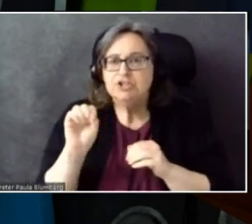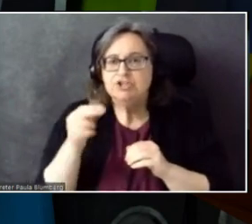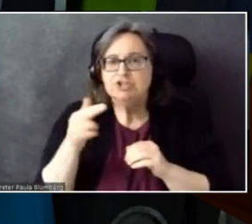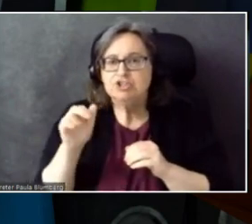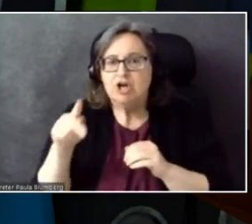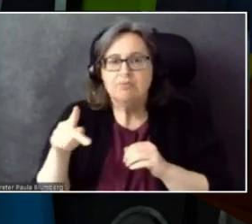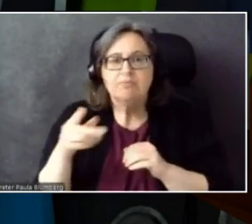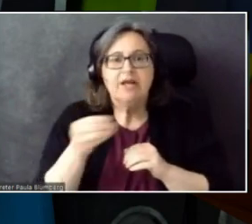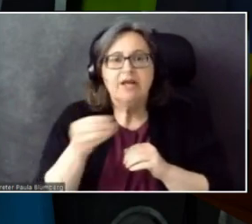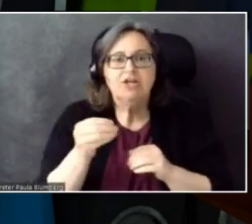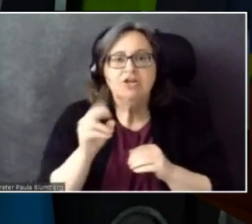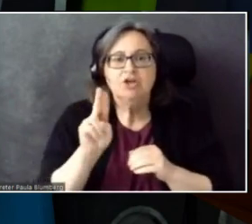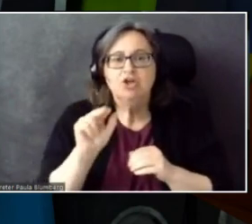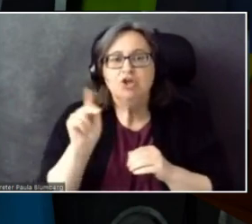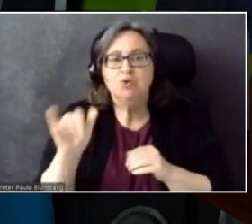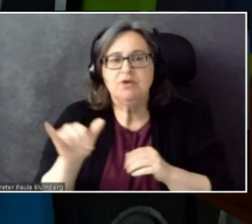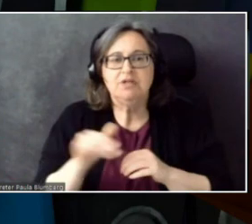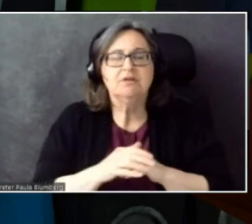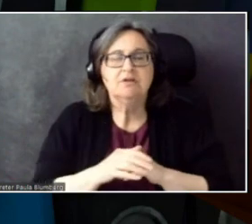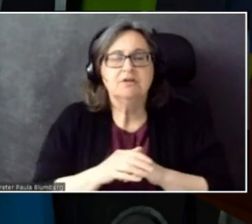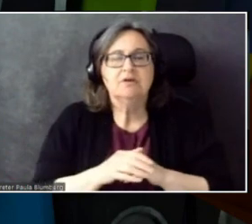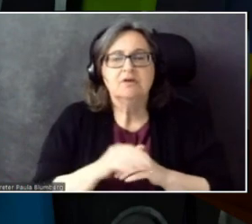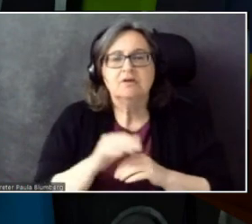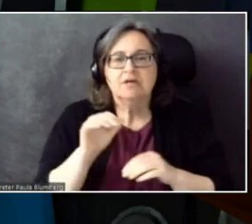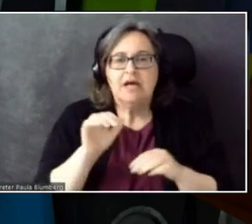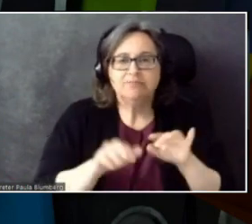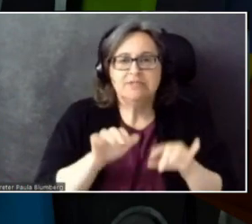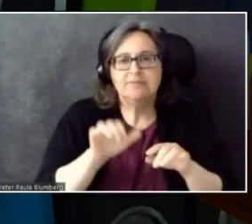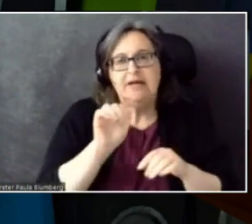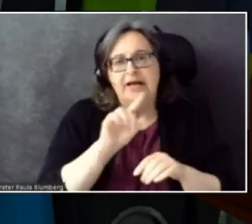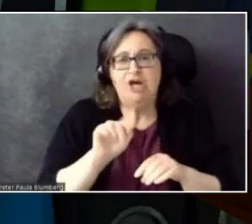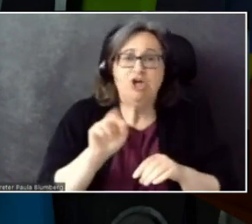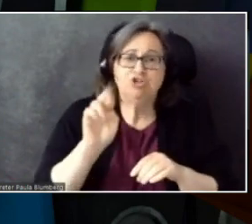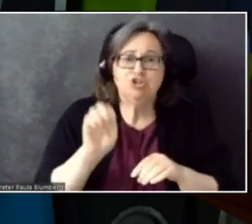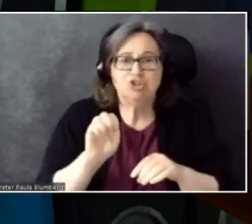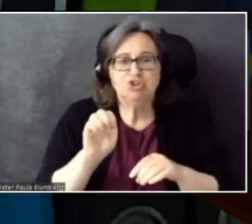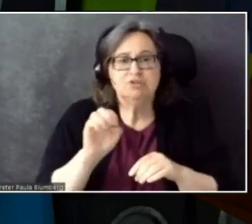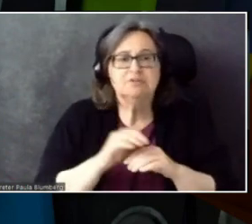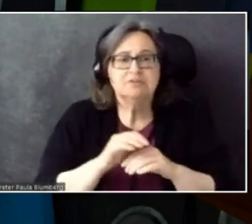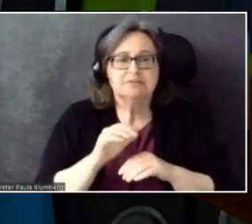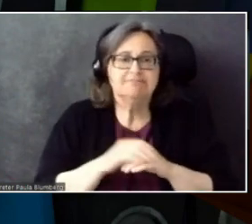Azure Speech SDK.